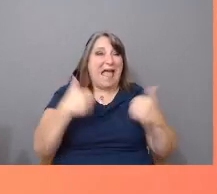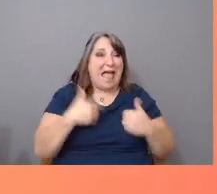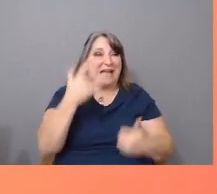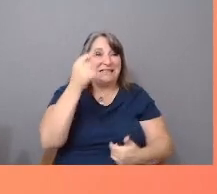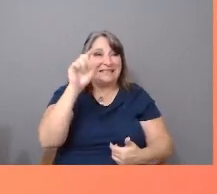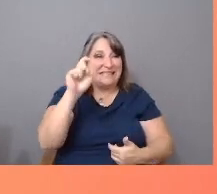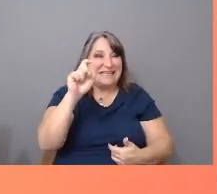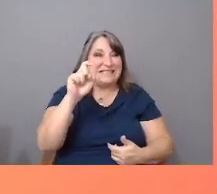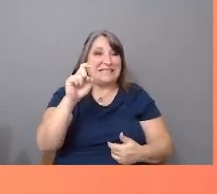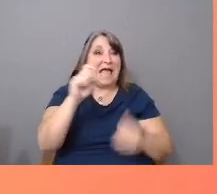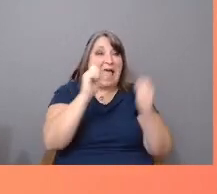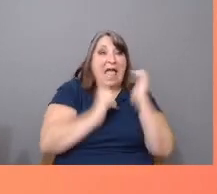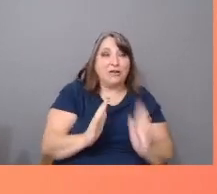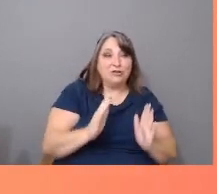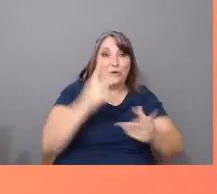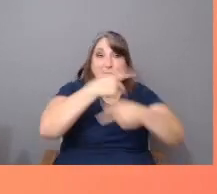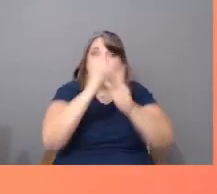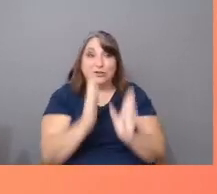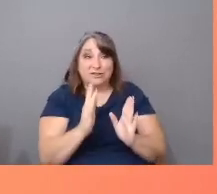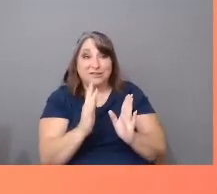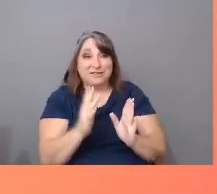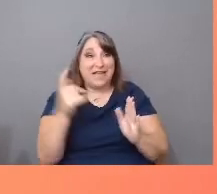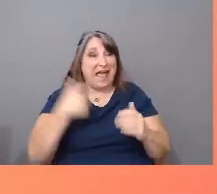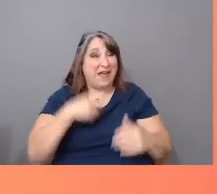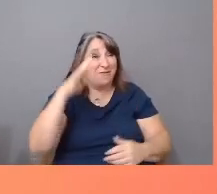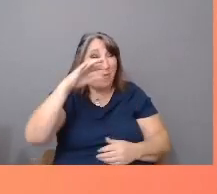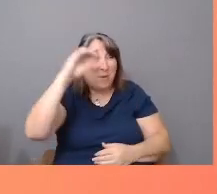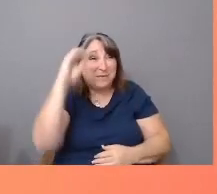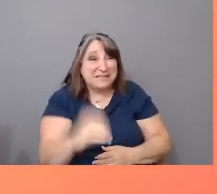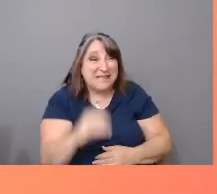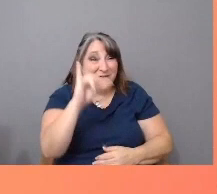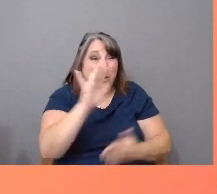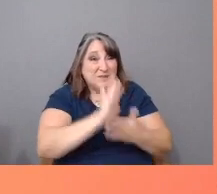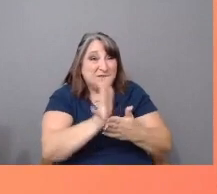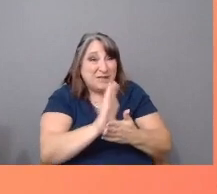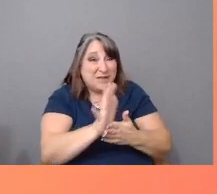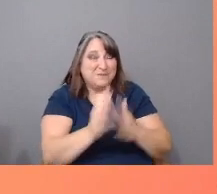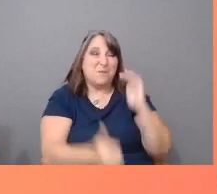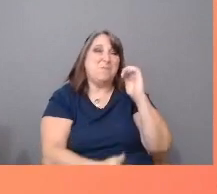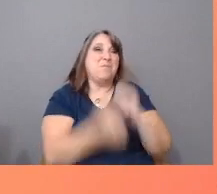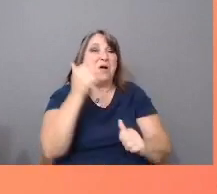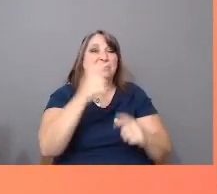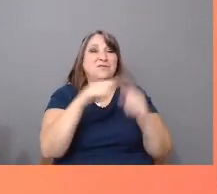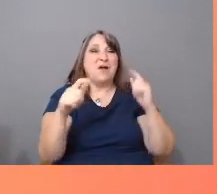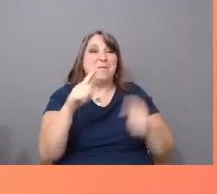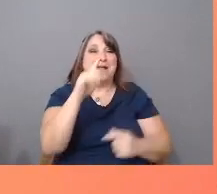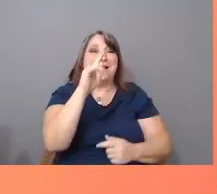Latinx directors helmed only 4% of those films, most of them from Latin America.